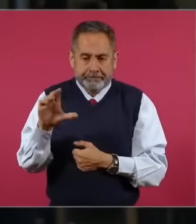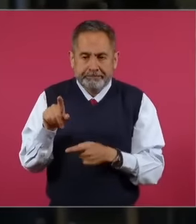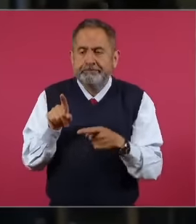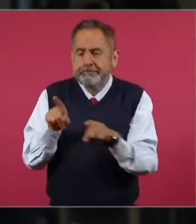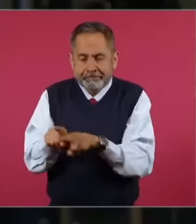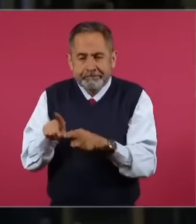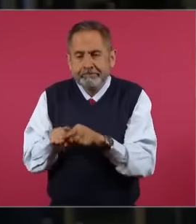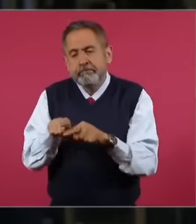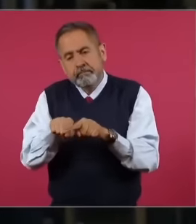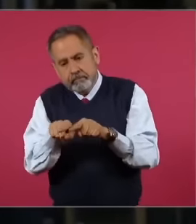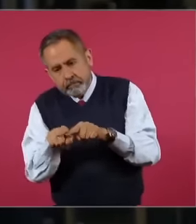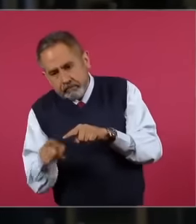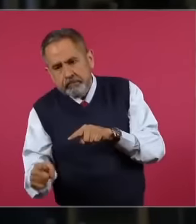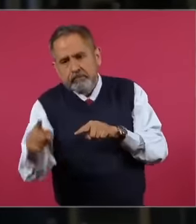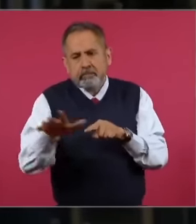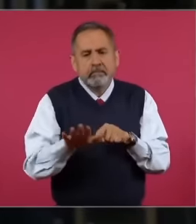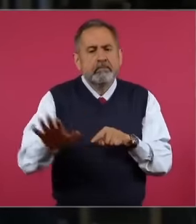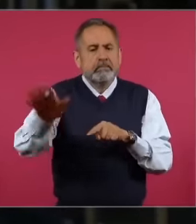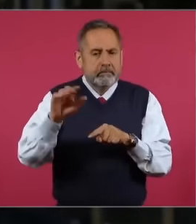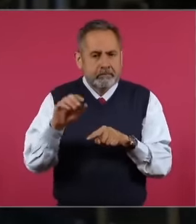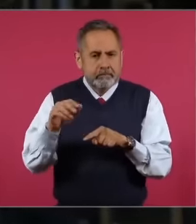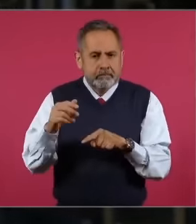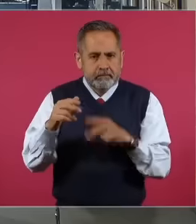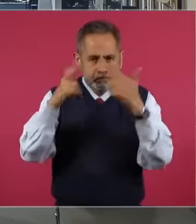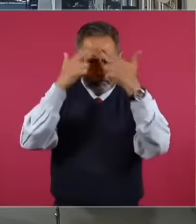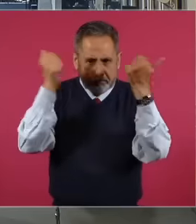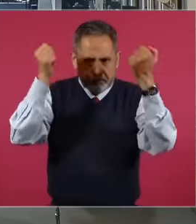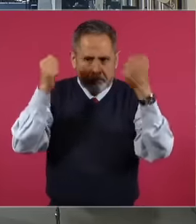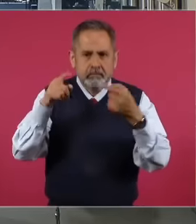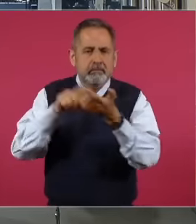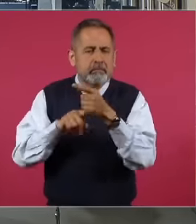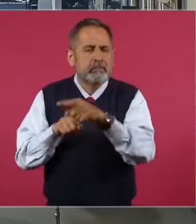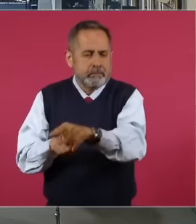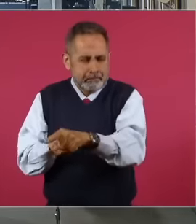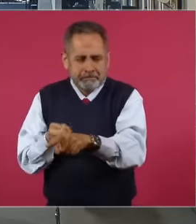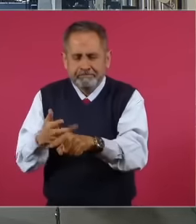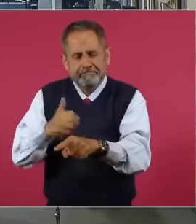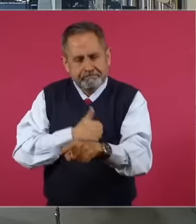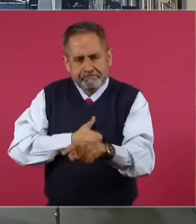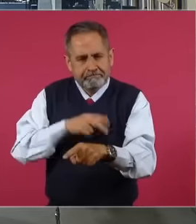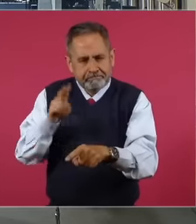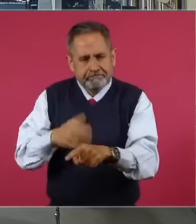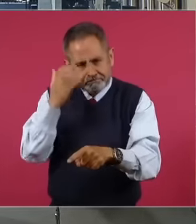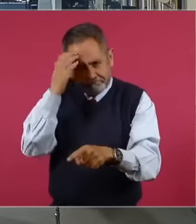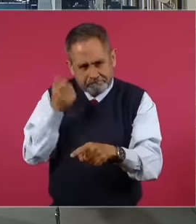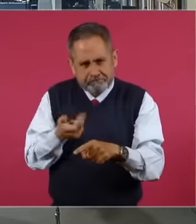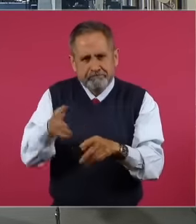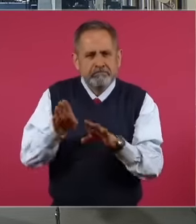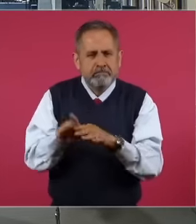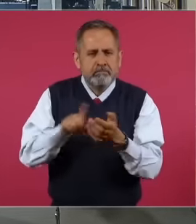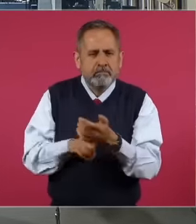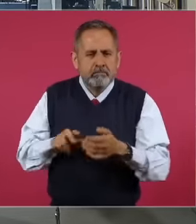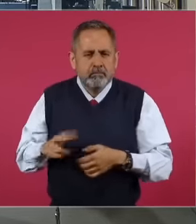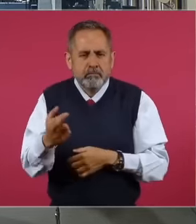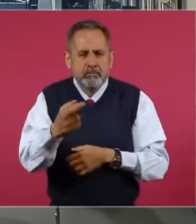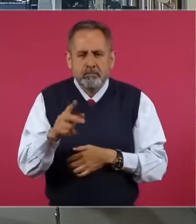towards the Huasteca area, better known as Unfortunately by Cuautemoc as the Puerco River